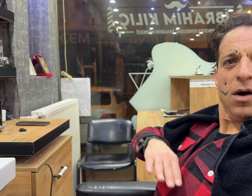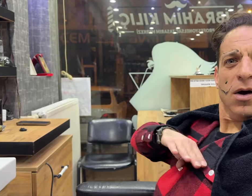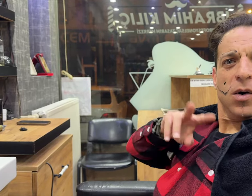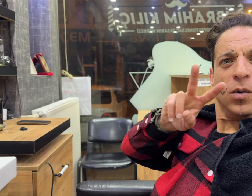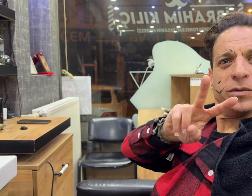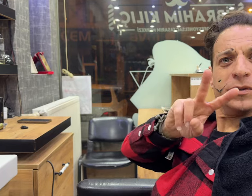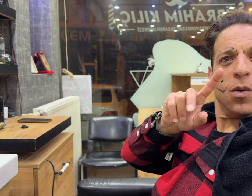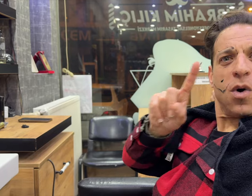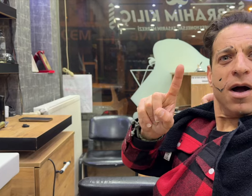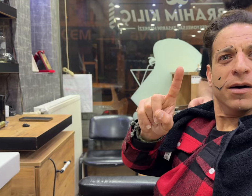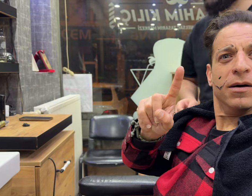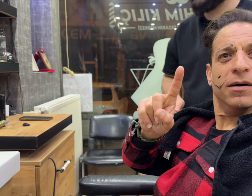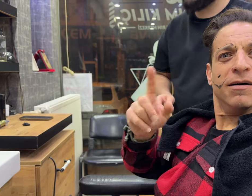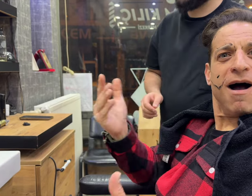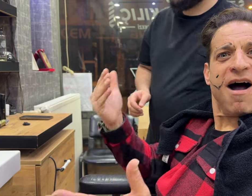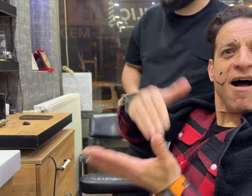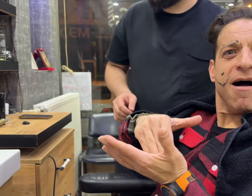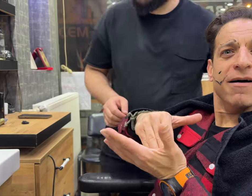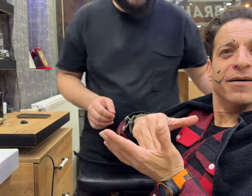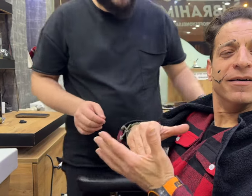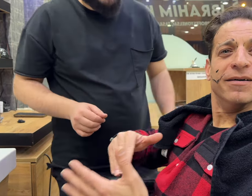[Memnos]: I feel like I'm 21 again.